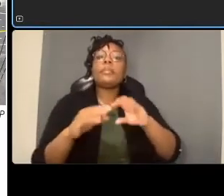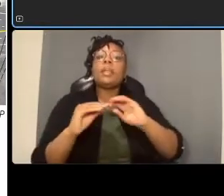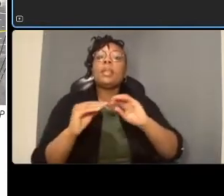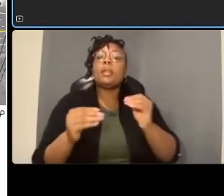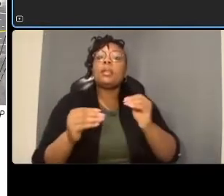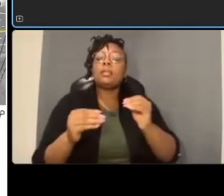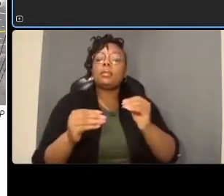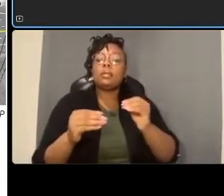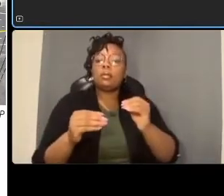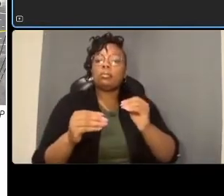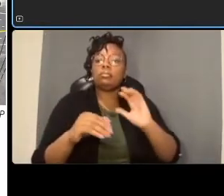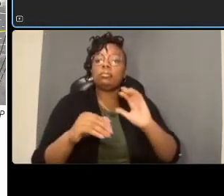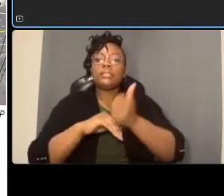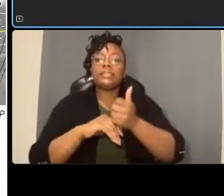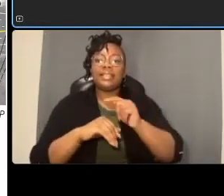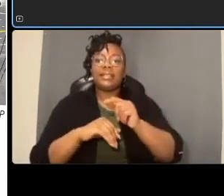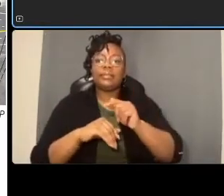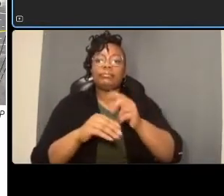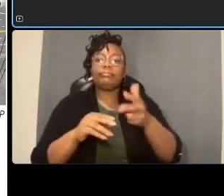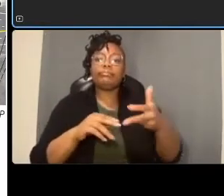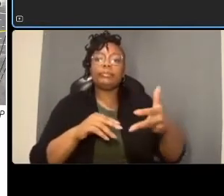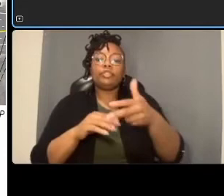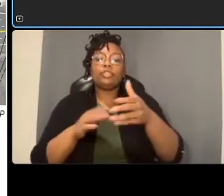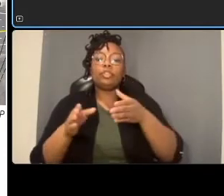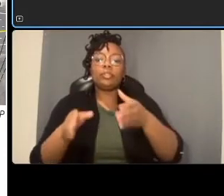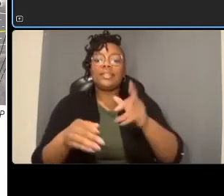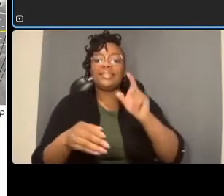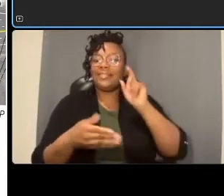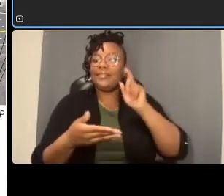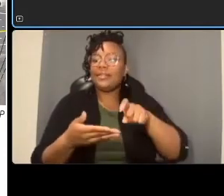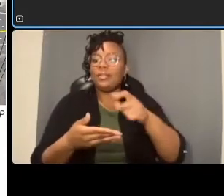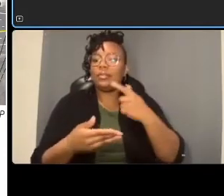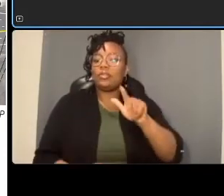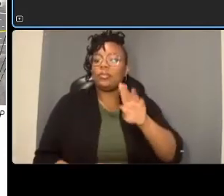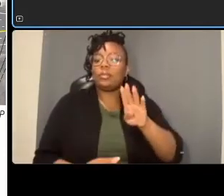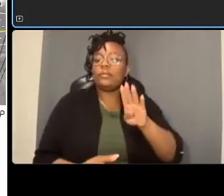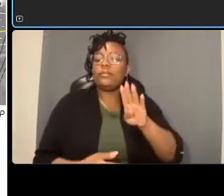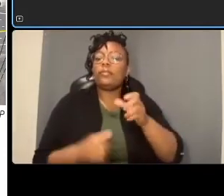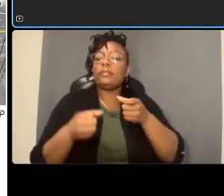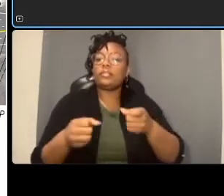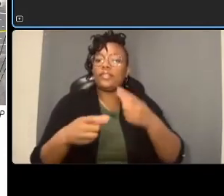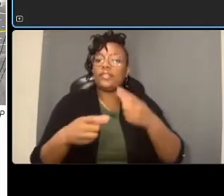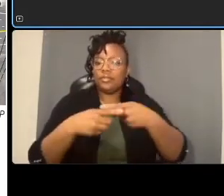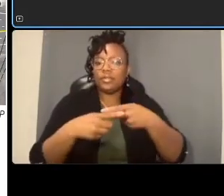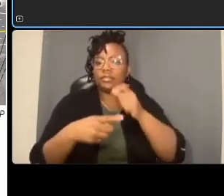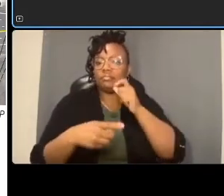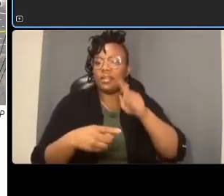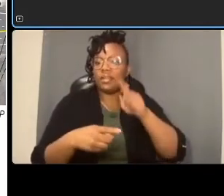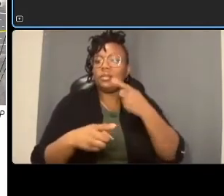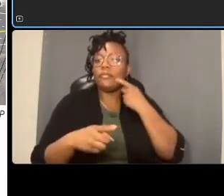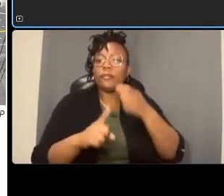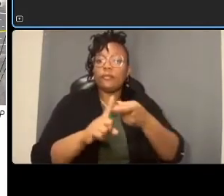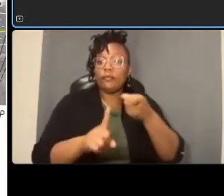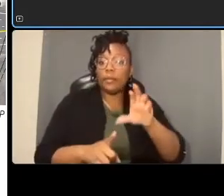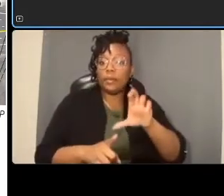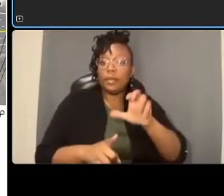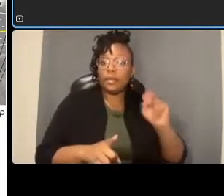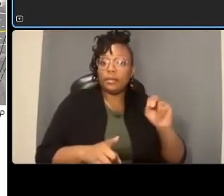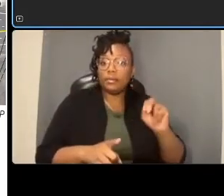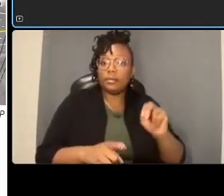warranted on the 24th street intersection from connecticut because of the intersection turn lanes